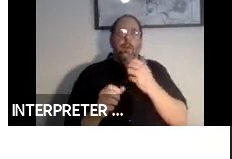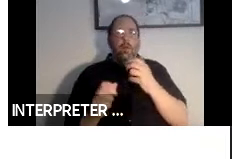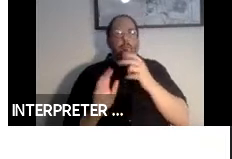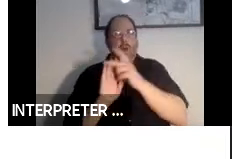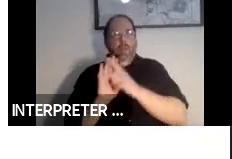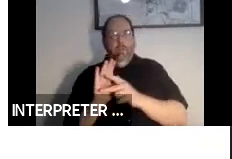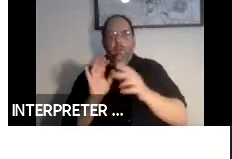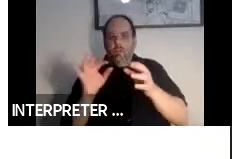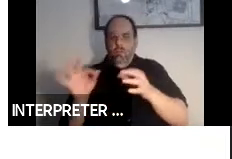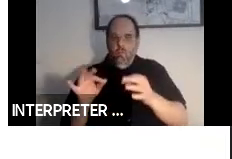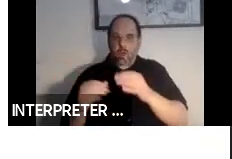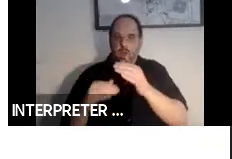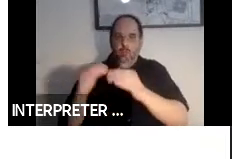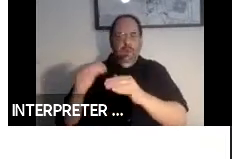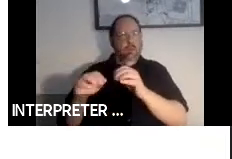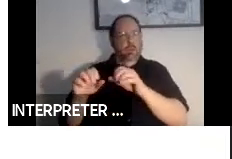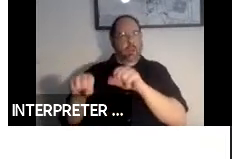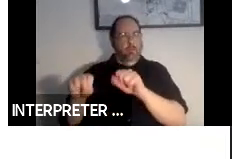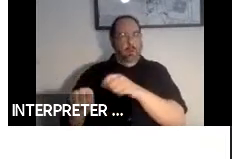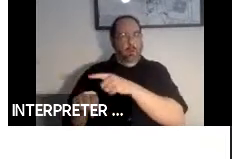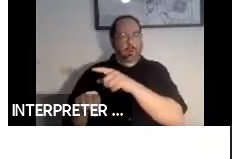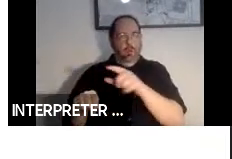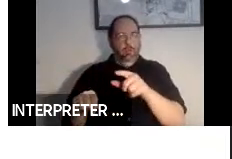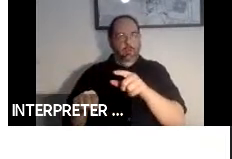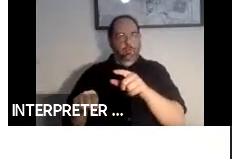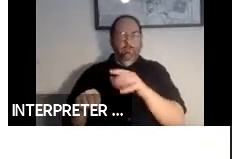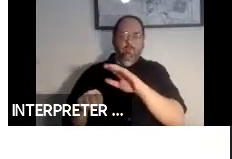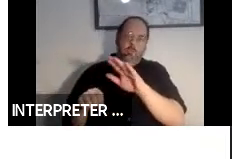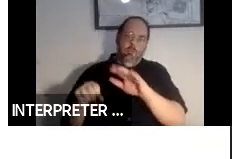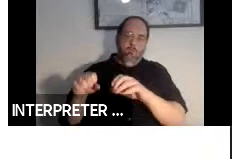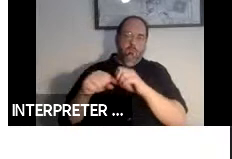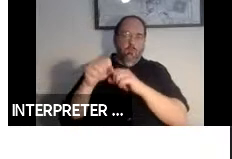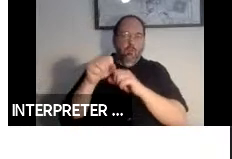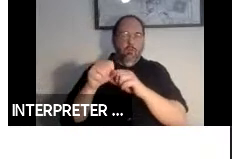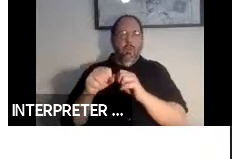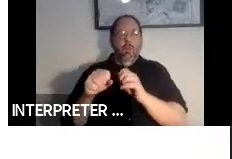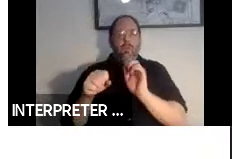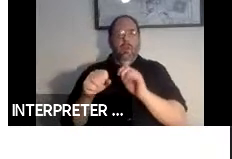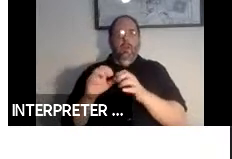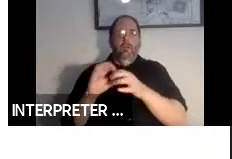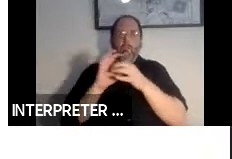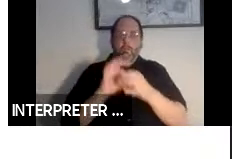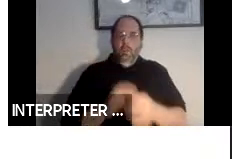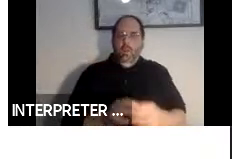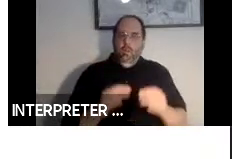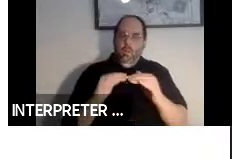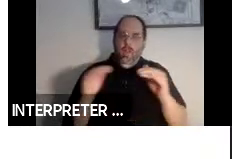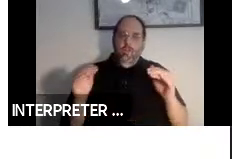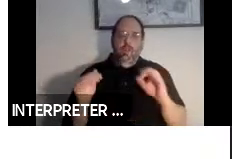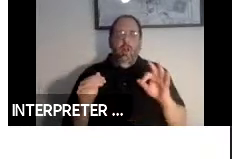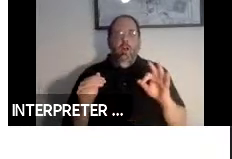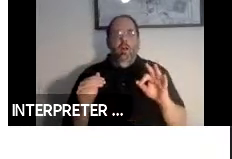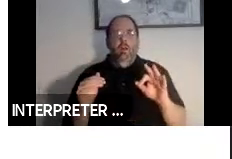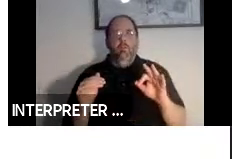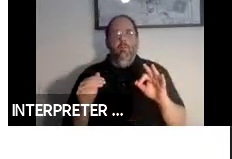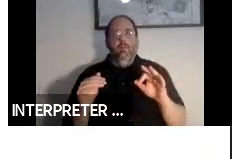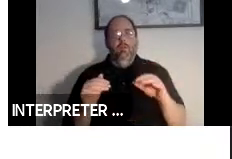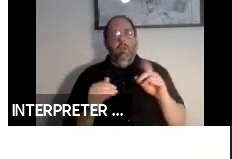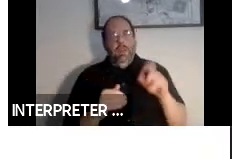buildings capabilities and infrastructure. This goes down to the level of needs for accessibility